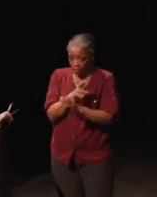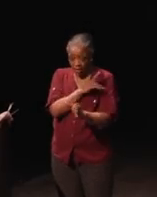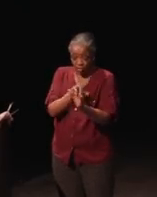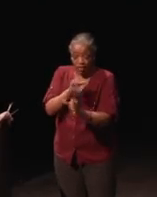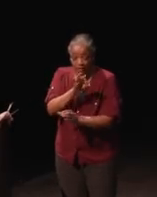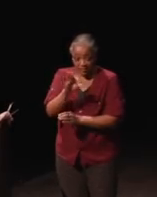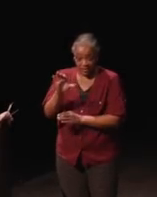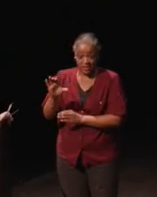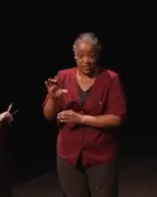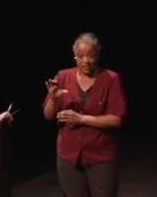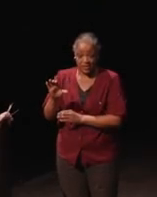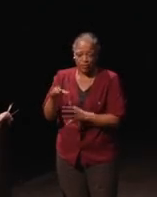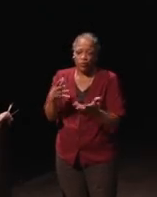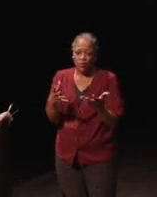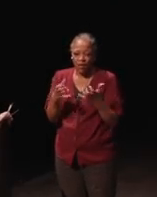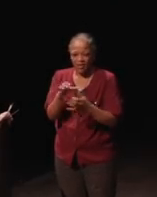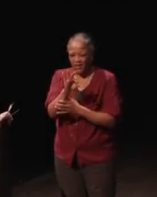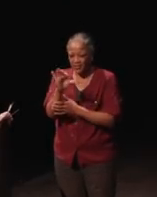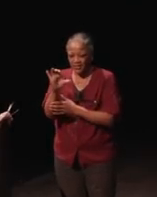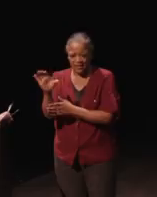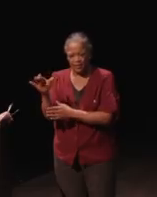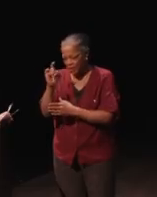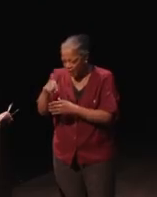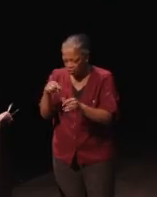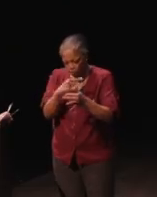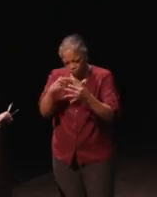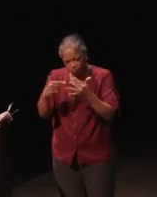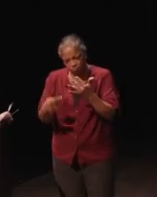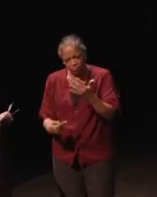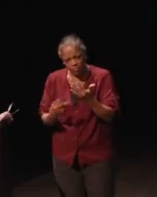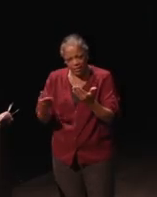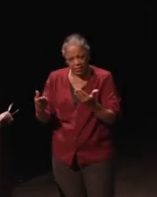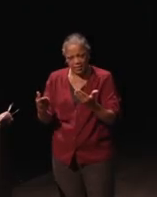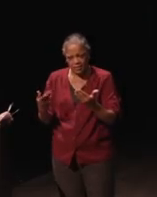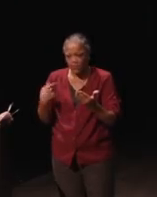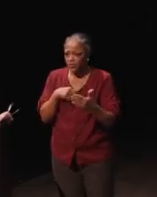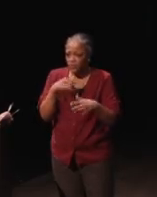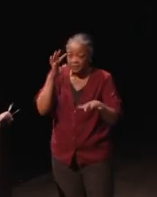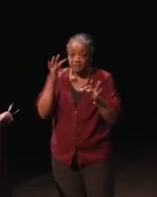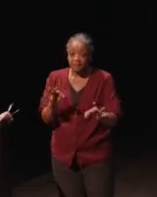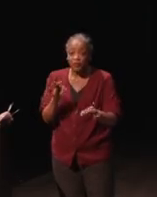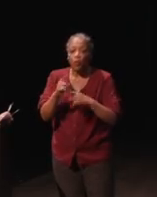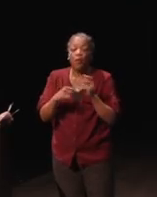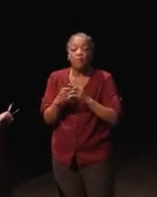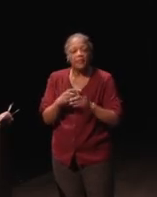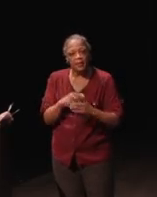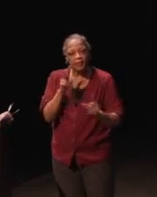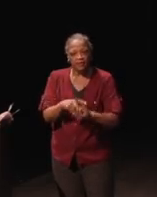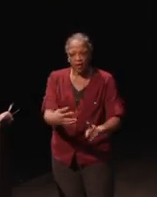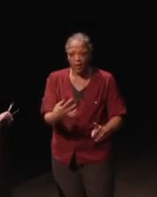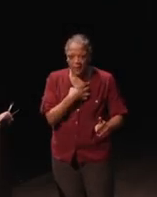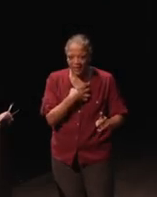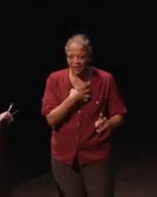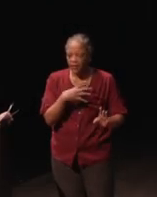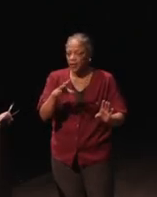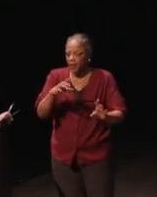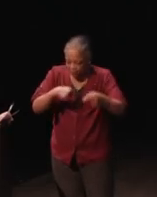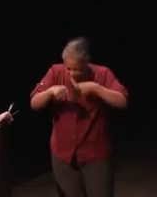So, we wanted the FCC to have to do certain things and so we said, when people file complaints or when they do this